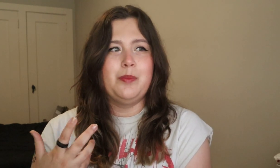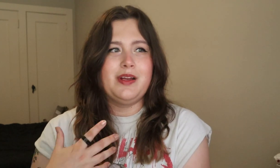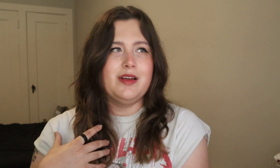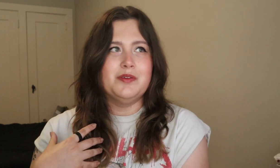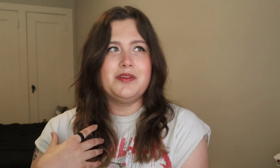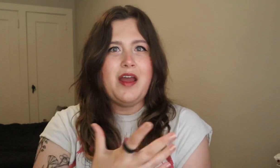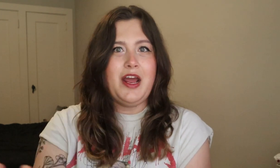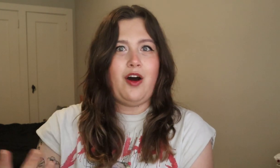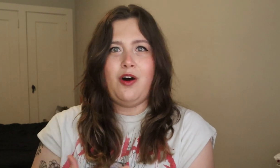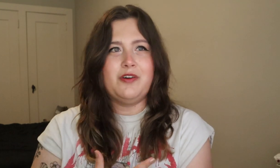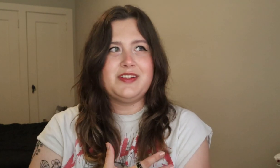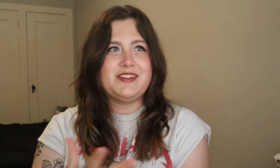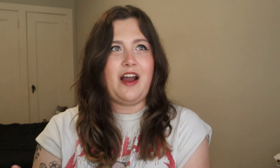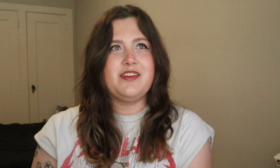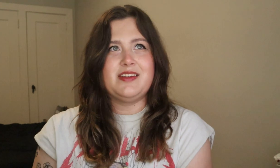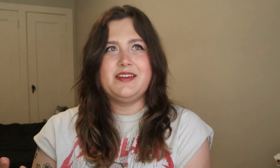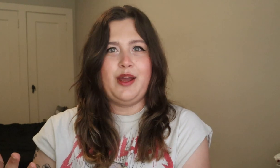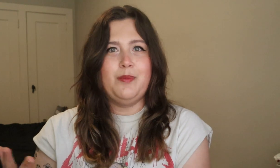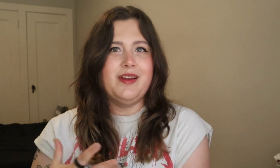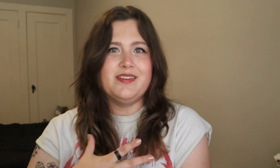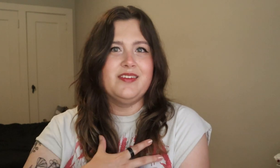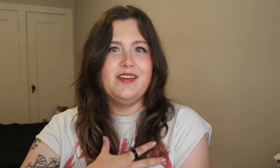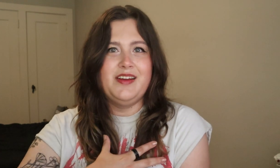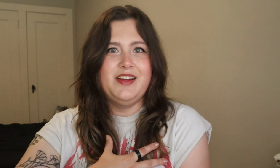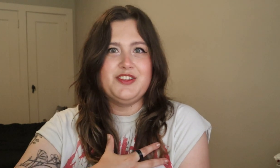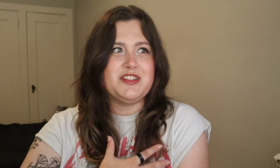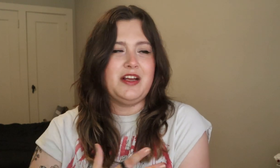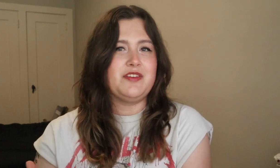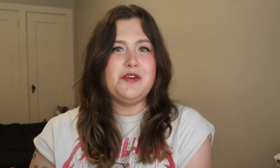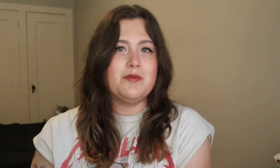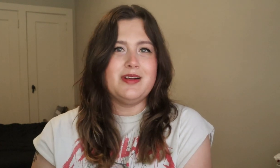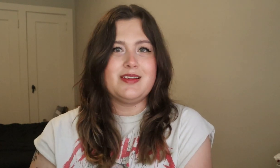because it all sounds the same as in it just sounds like noise.